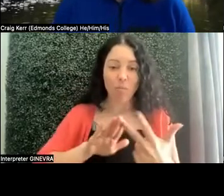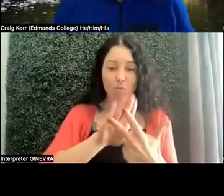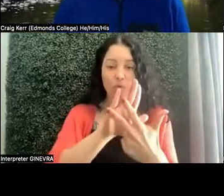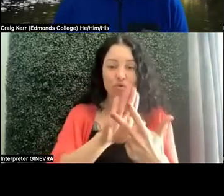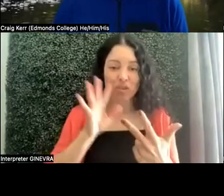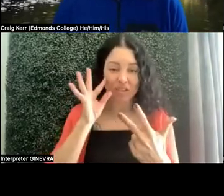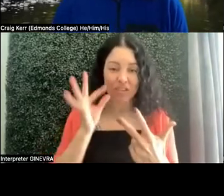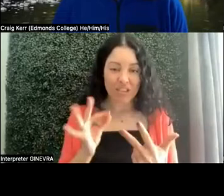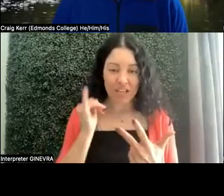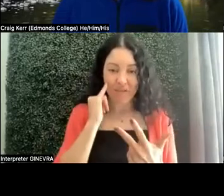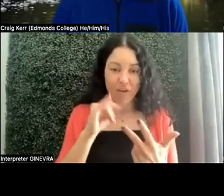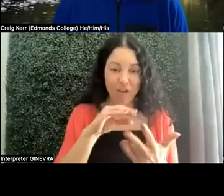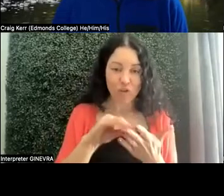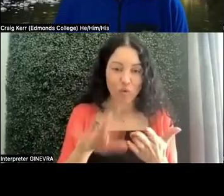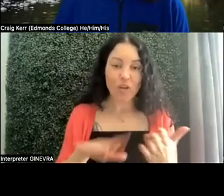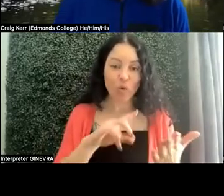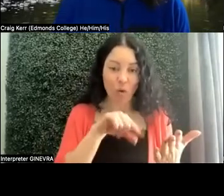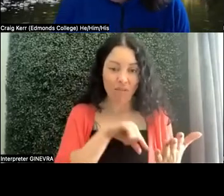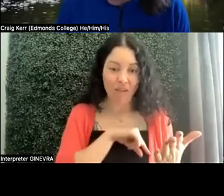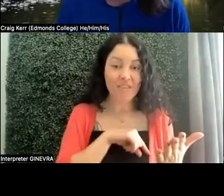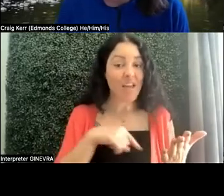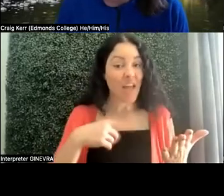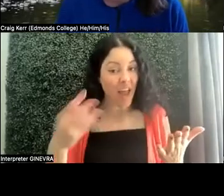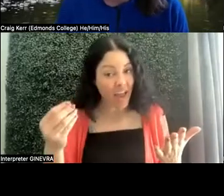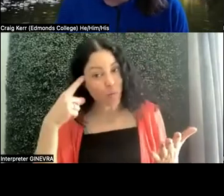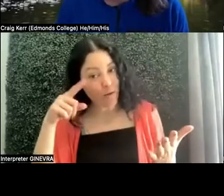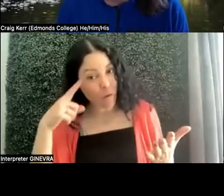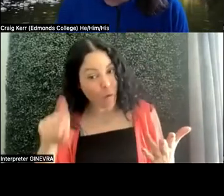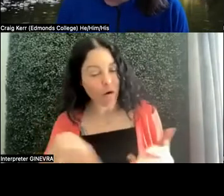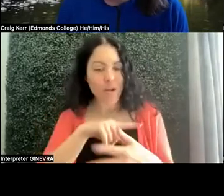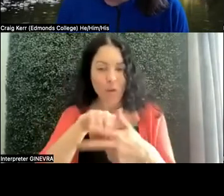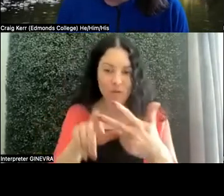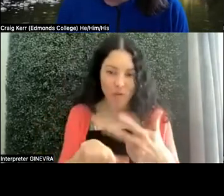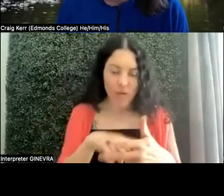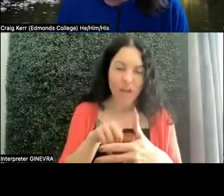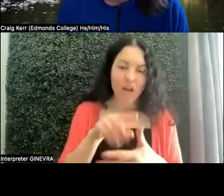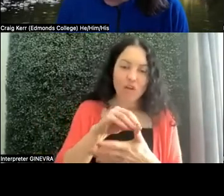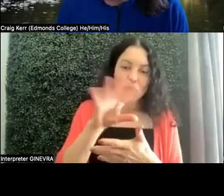and what they qualify for. And the three prongs are students self-report-- so